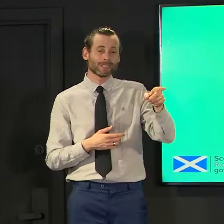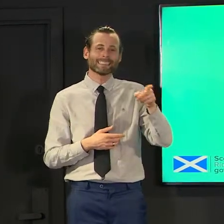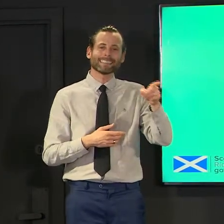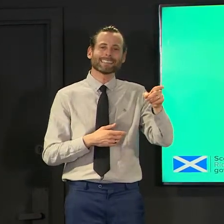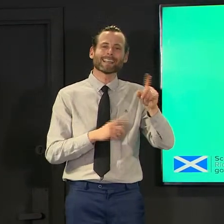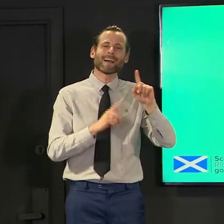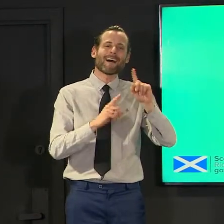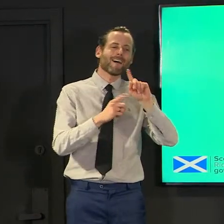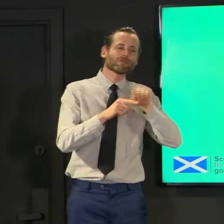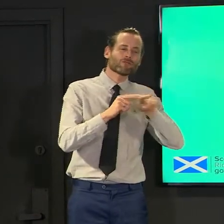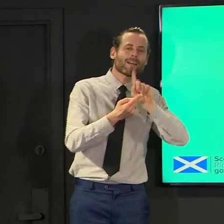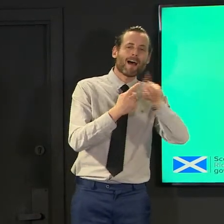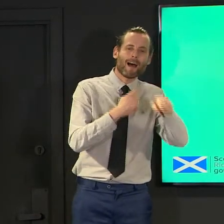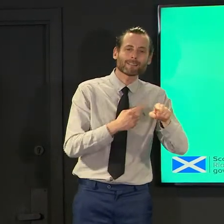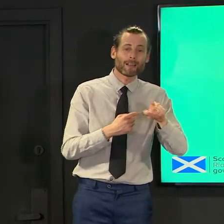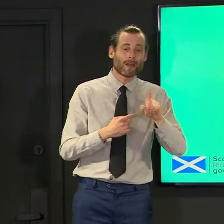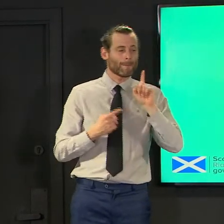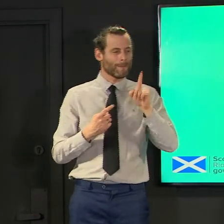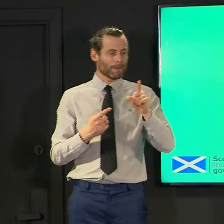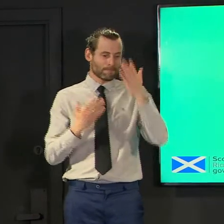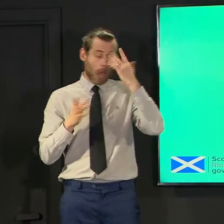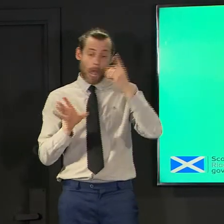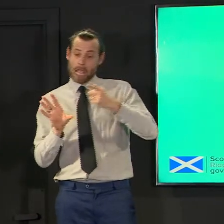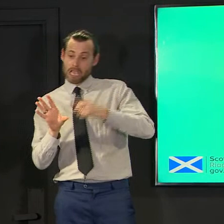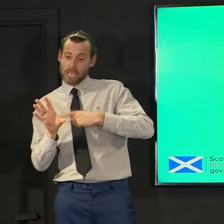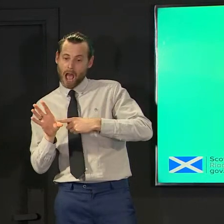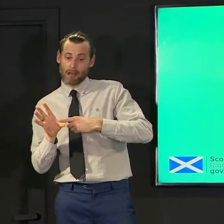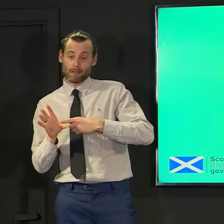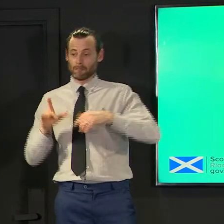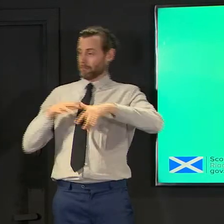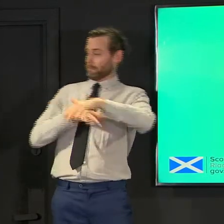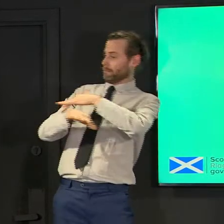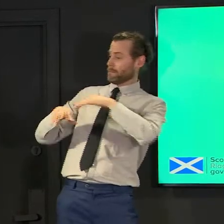i didn't i didn't know the answer to the the age demographic of each health board